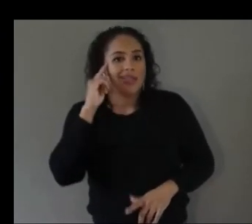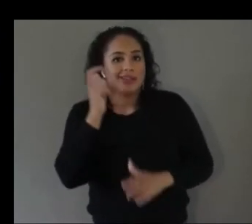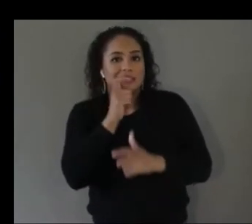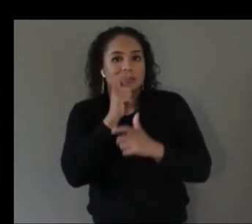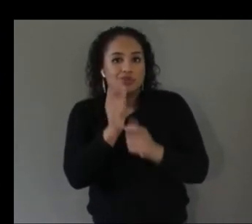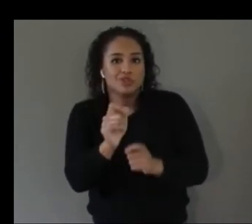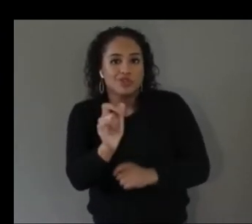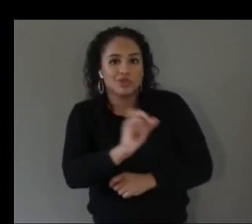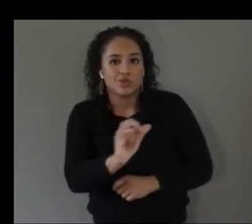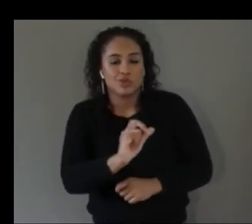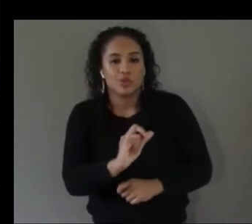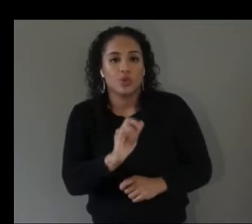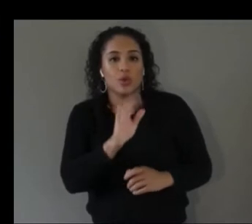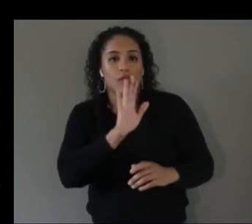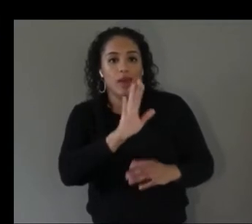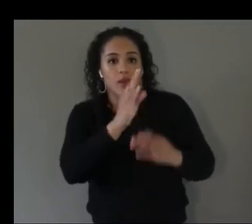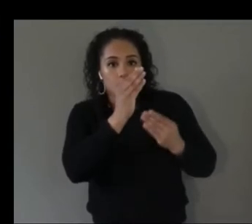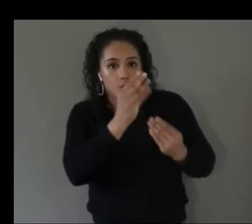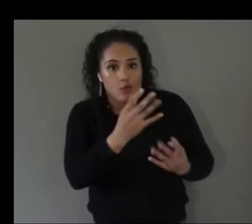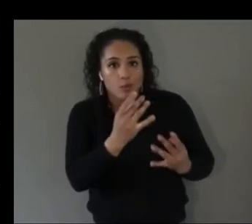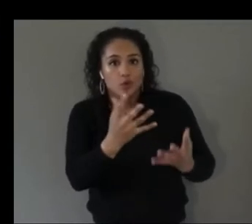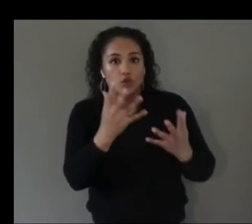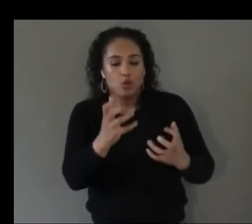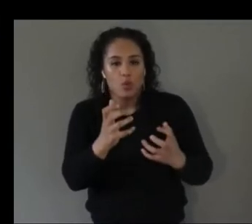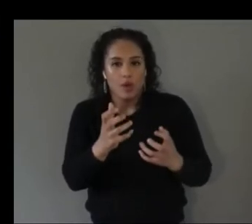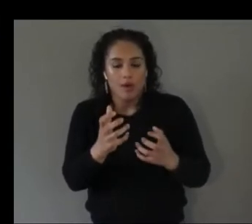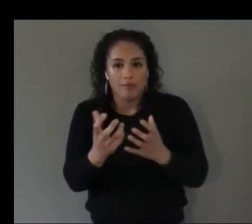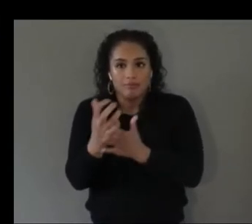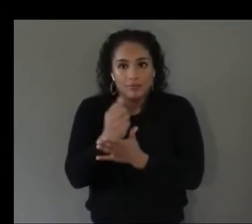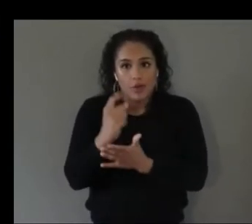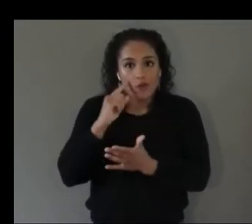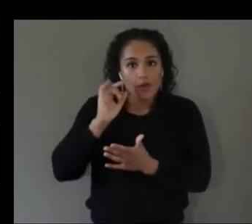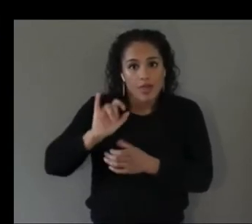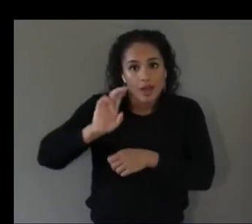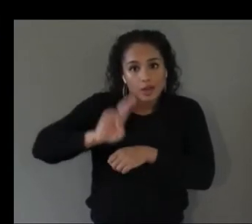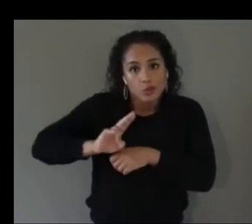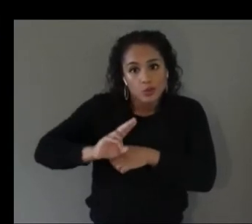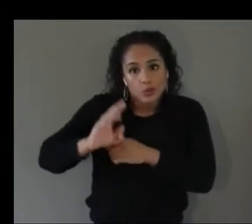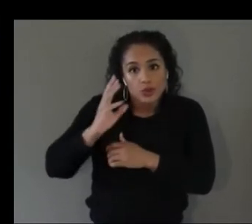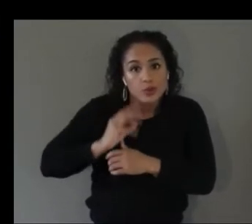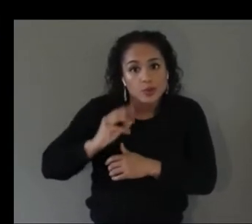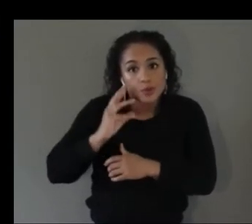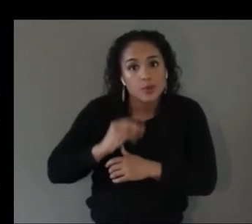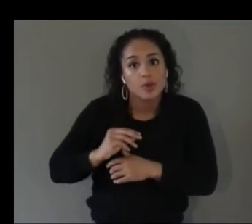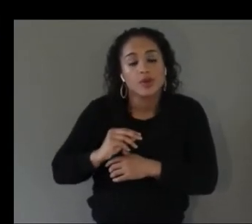under this sort of user experience like for you know for a typically cited user would be very